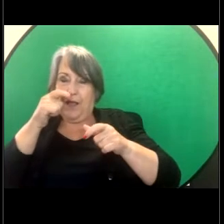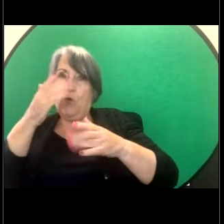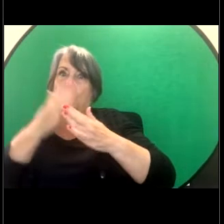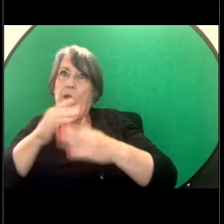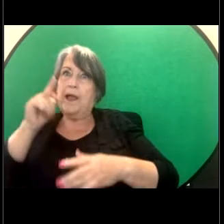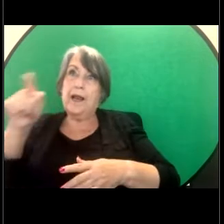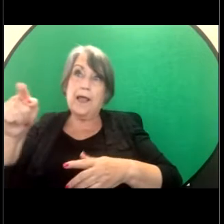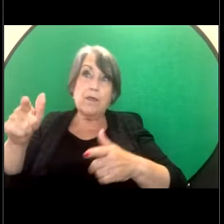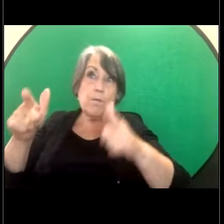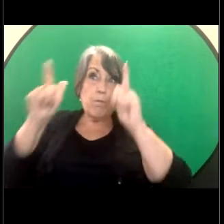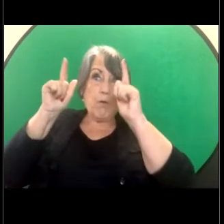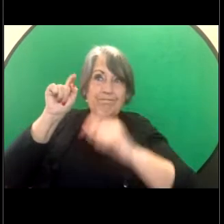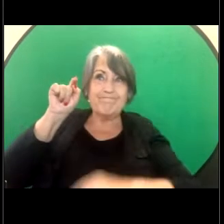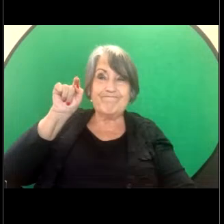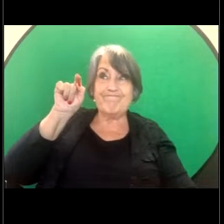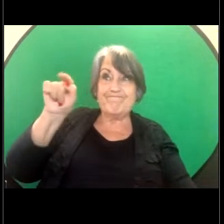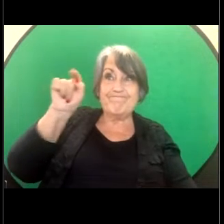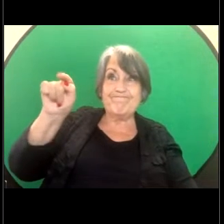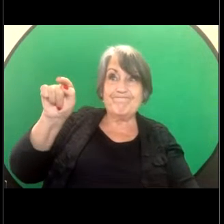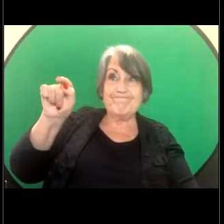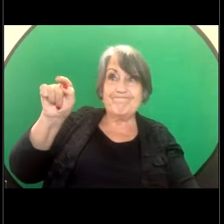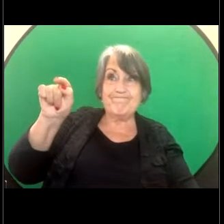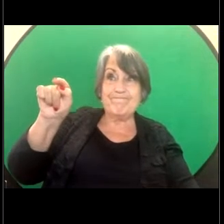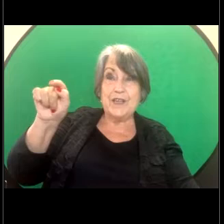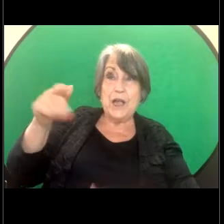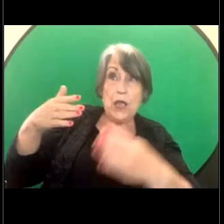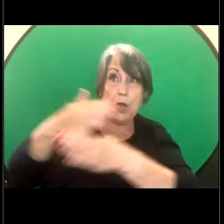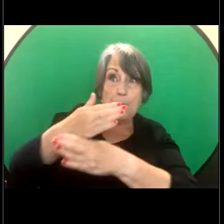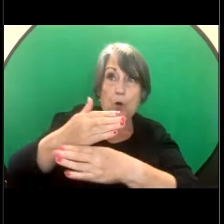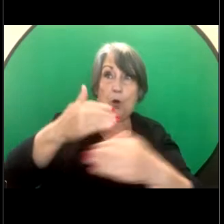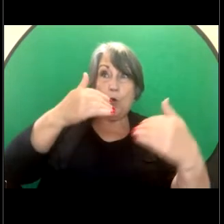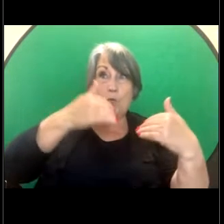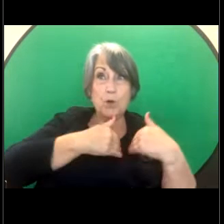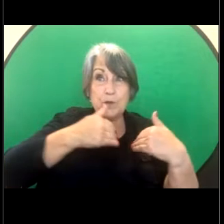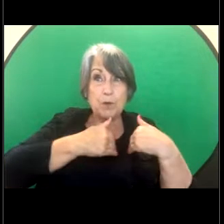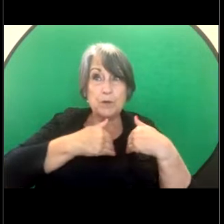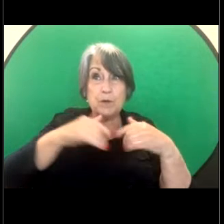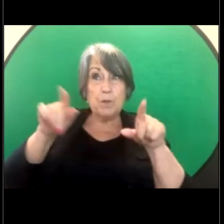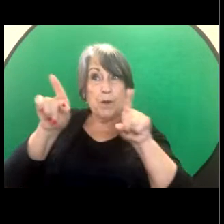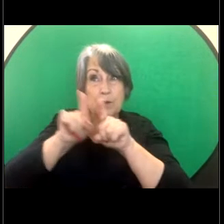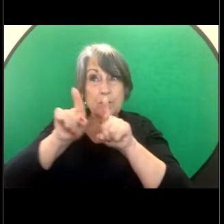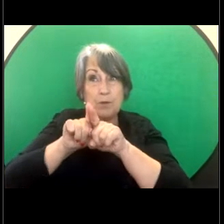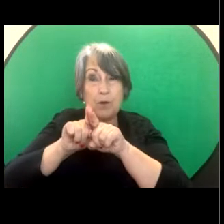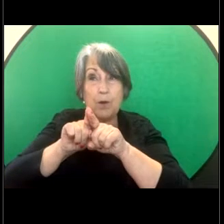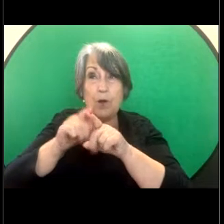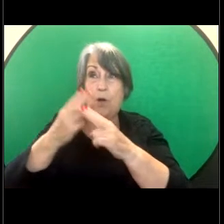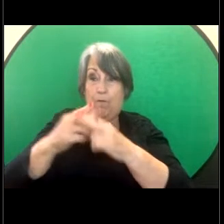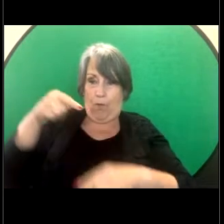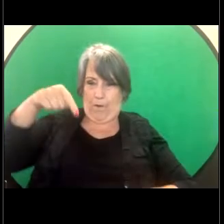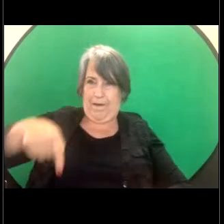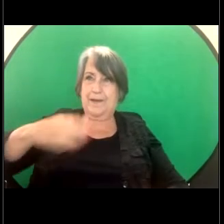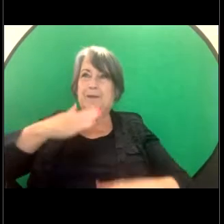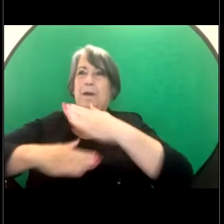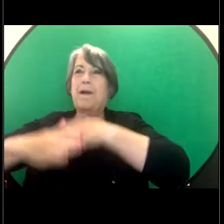not the paid carer's employer might also be held responsible because it's happened at work.